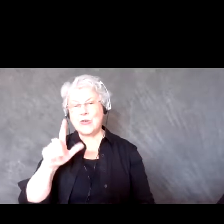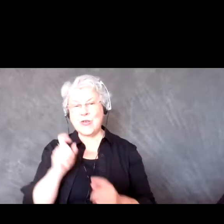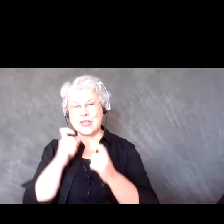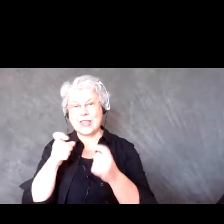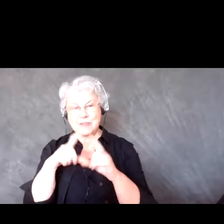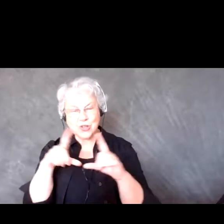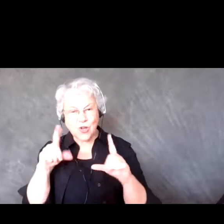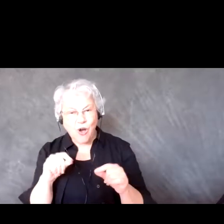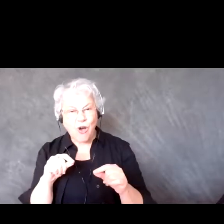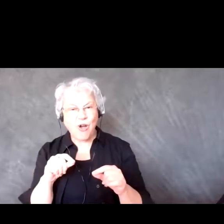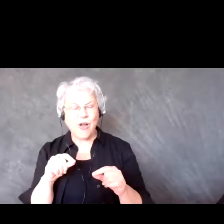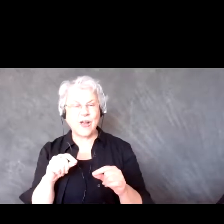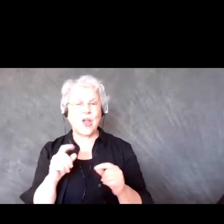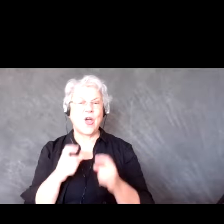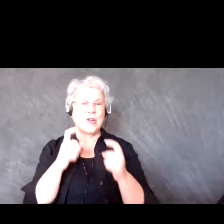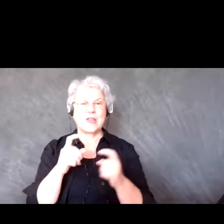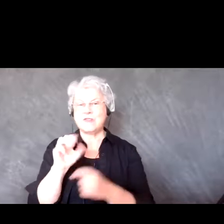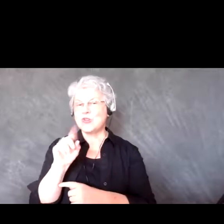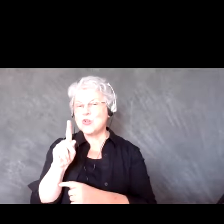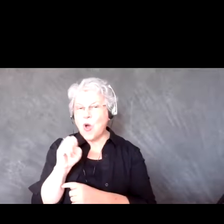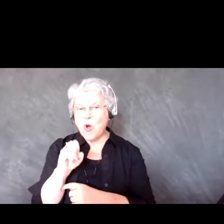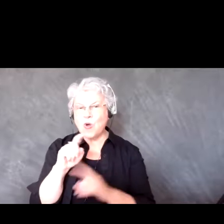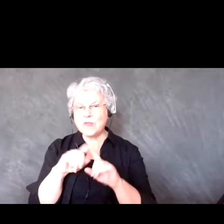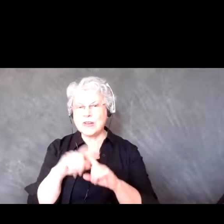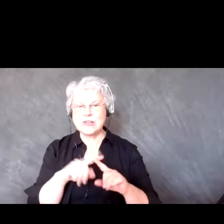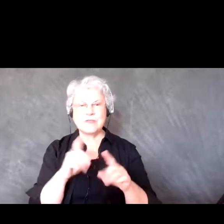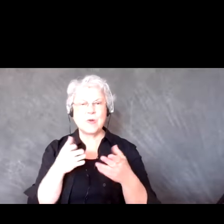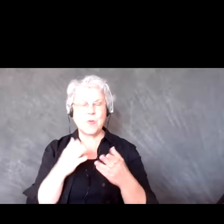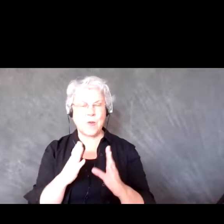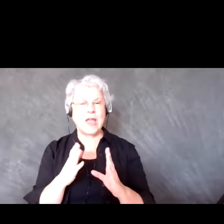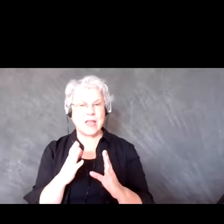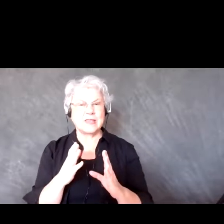it opens the doors a lot for a lot of different types of ways to get people encouraged to come.